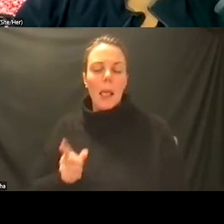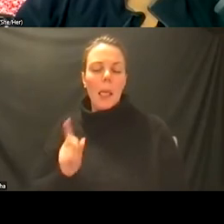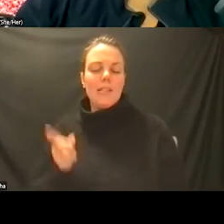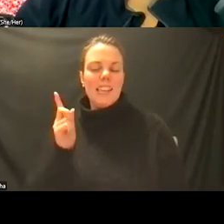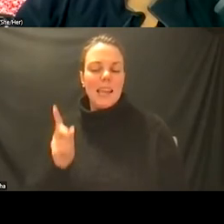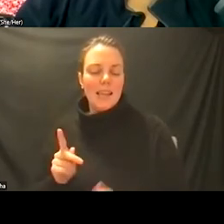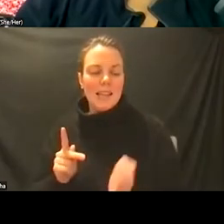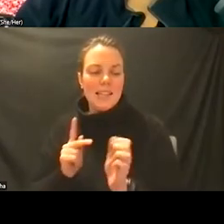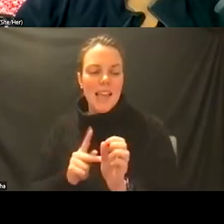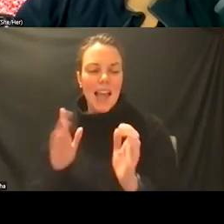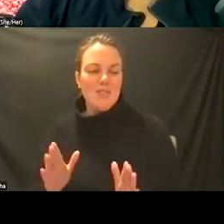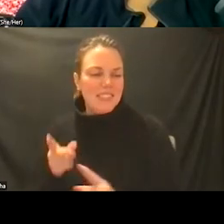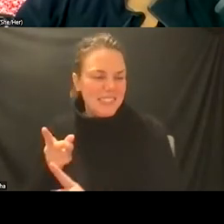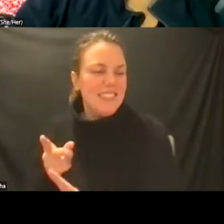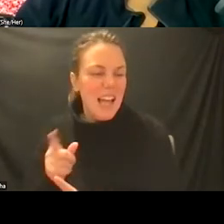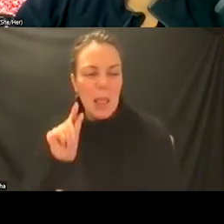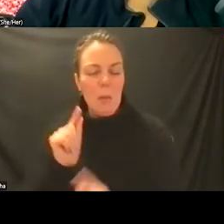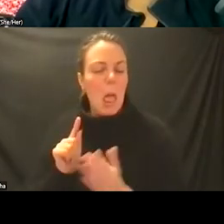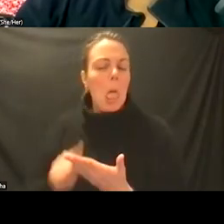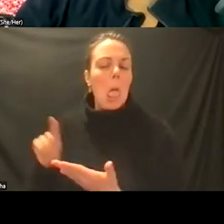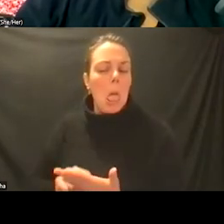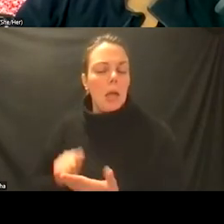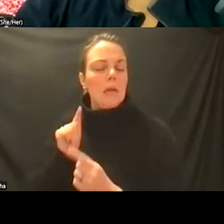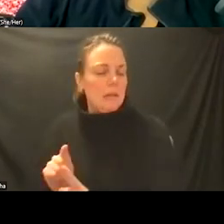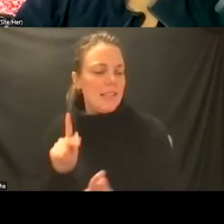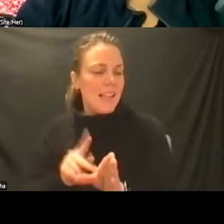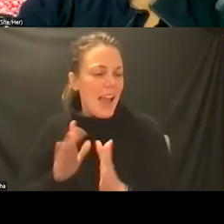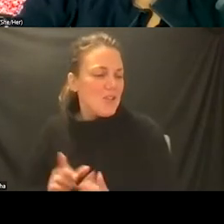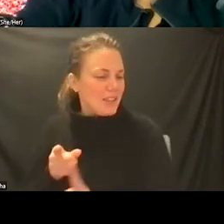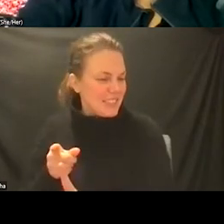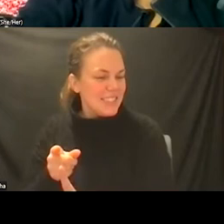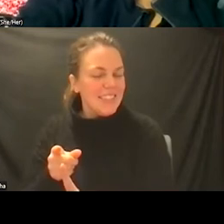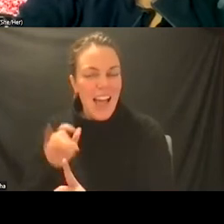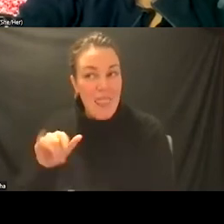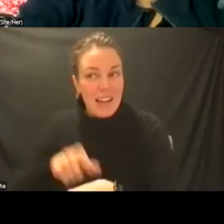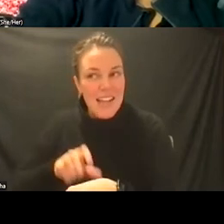it but it's true he was criticizing psychiatrists especially at the time when they were being